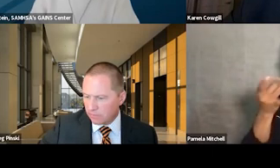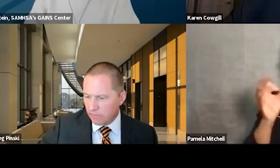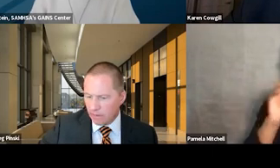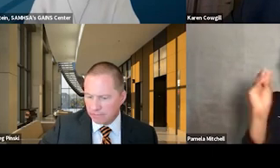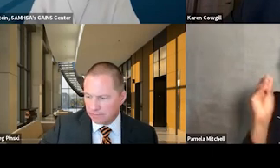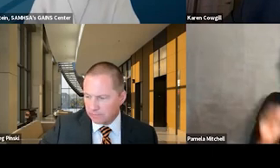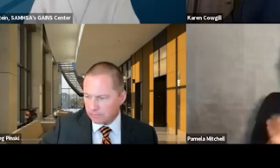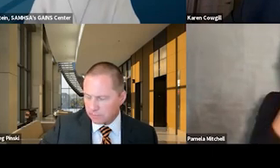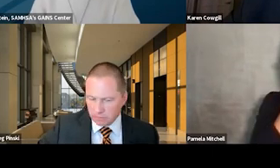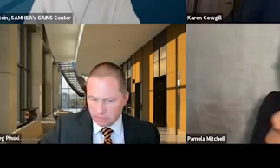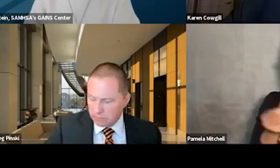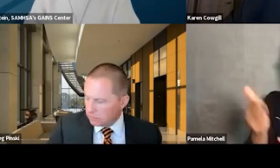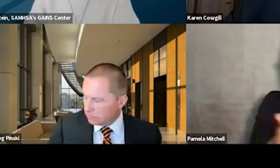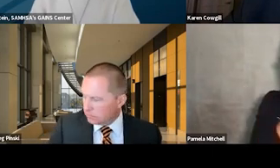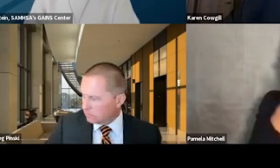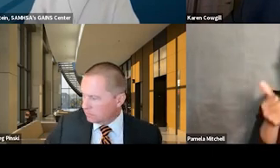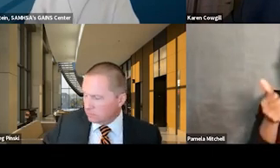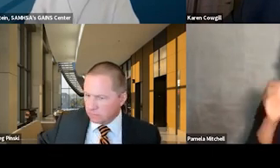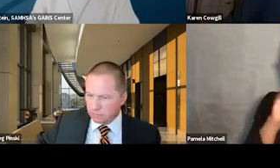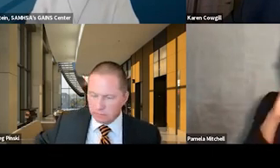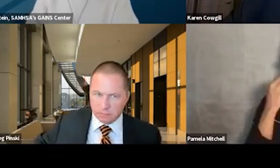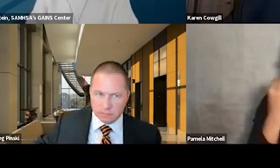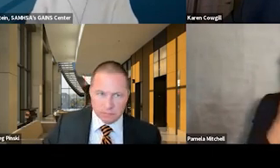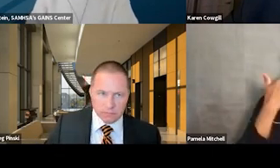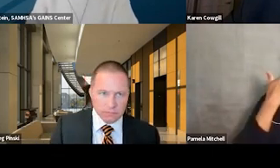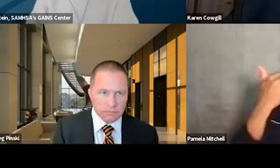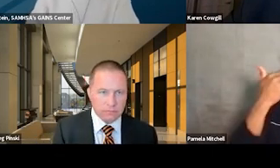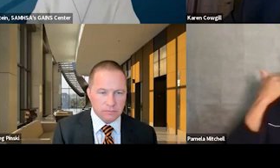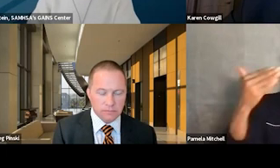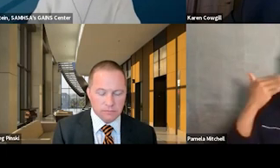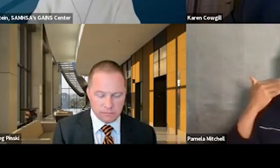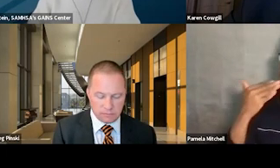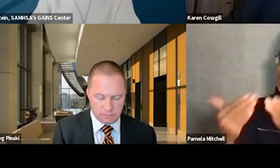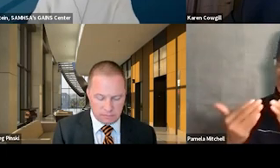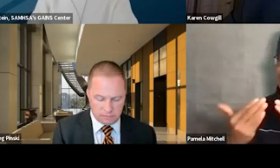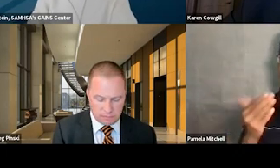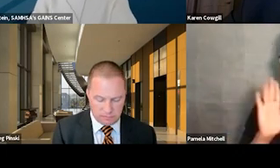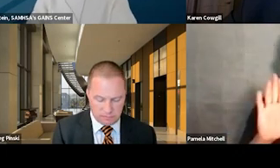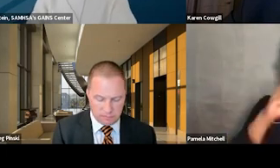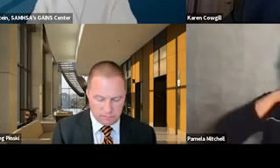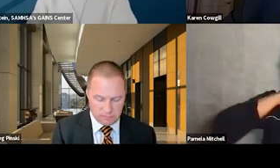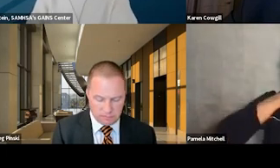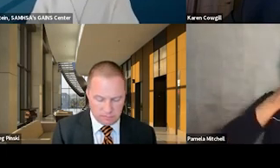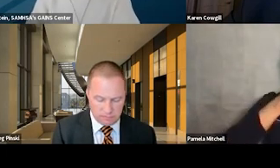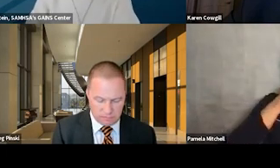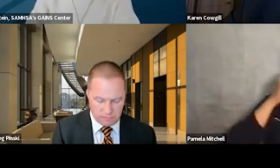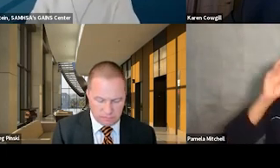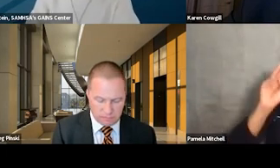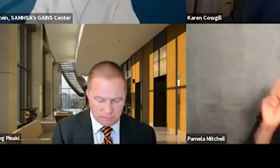and several others from other organizations. So thank you so much for taking your time out of your Monday after the holiday week